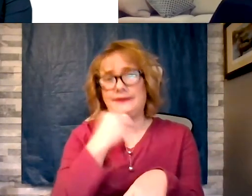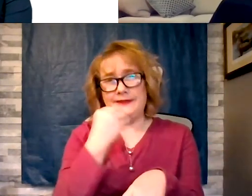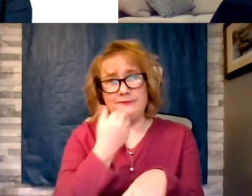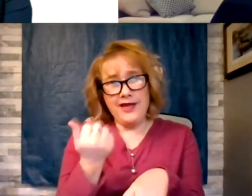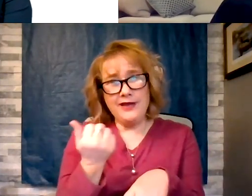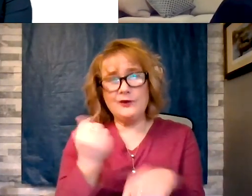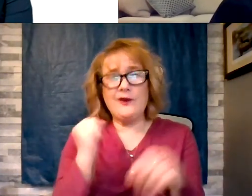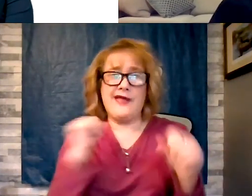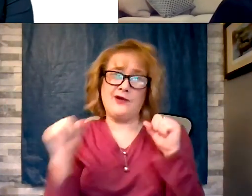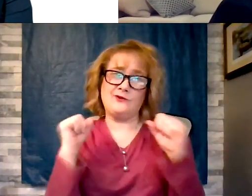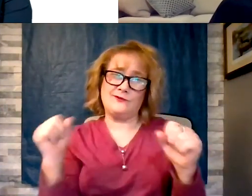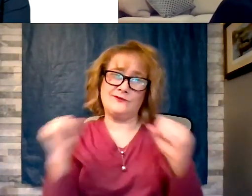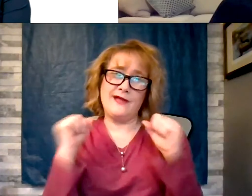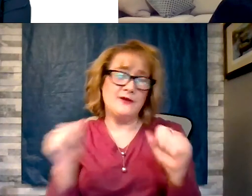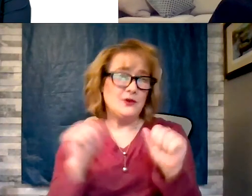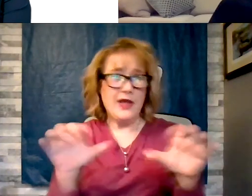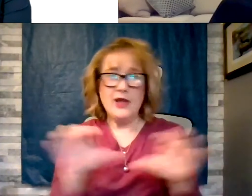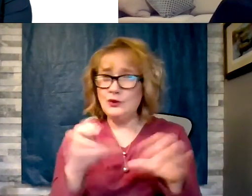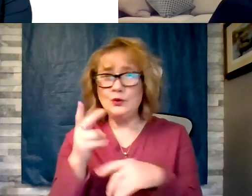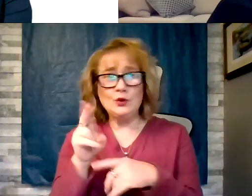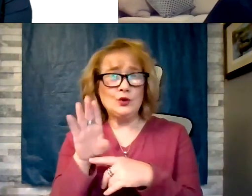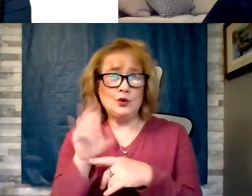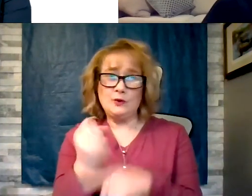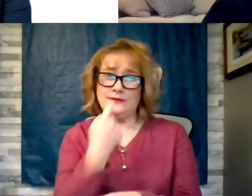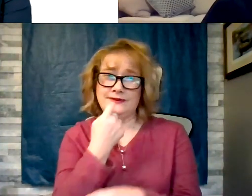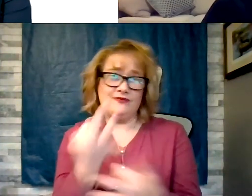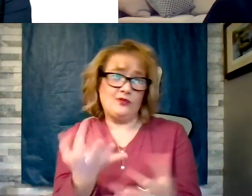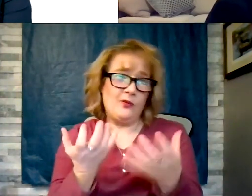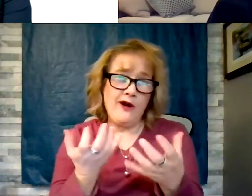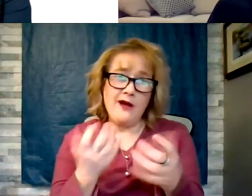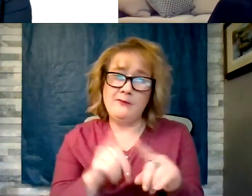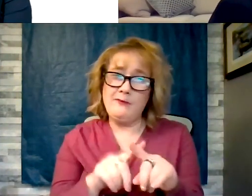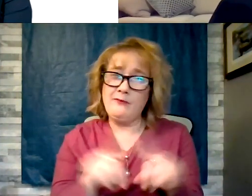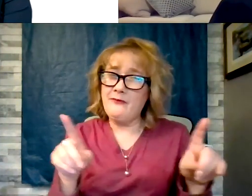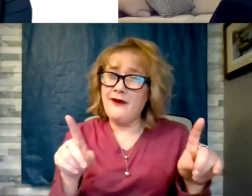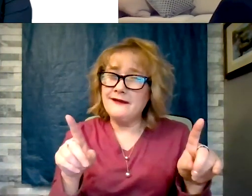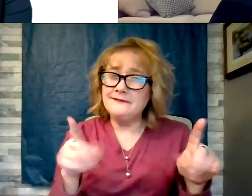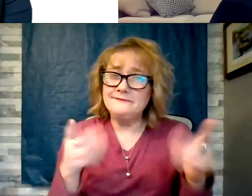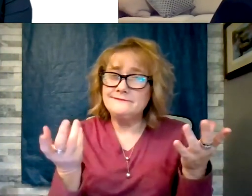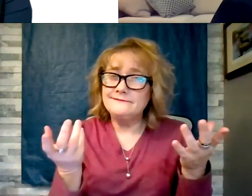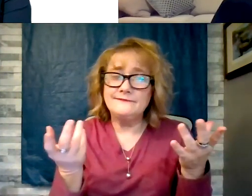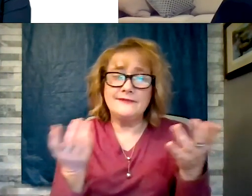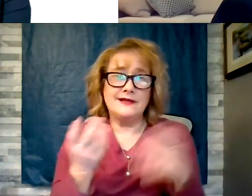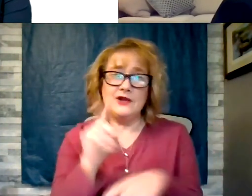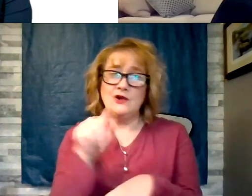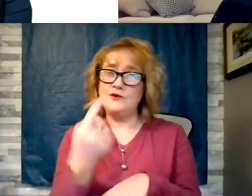if you want, but just eating better and stressing a little